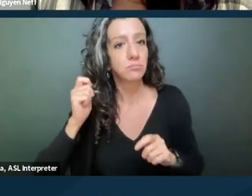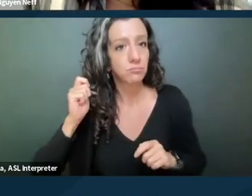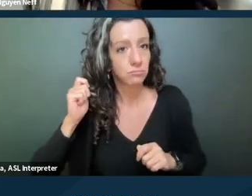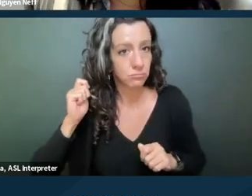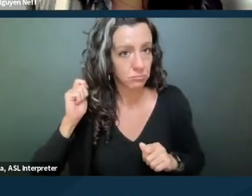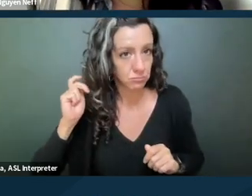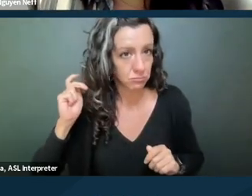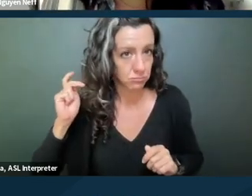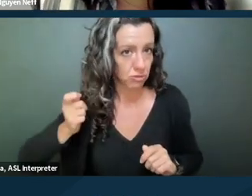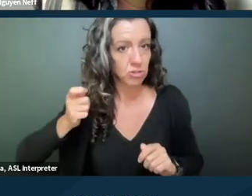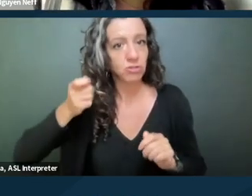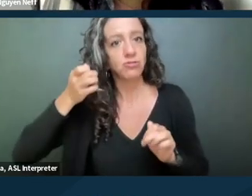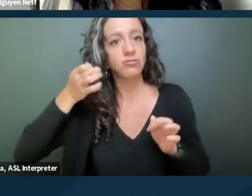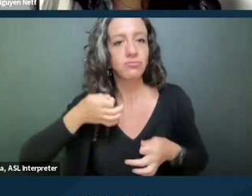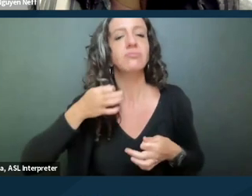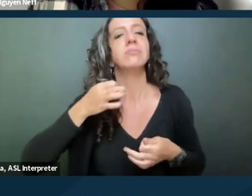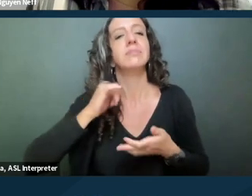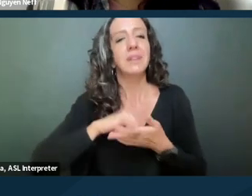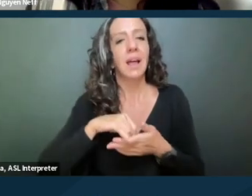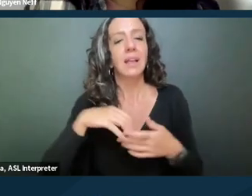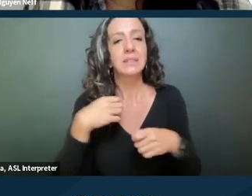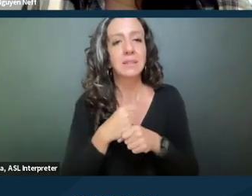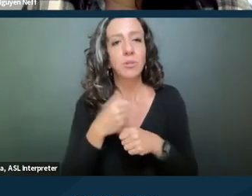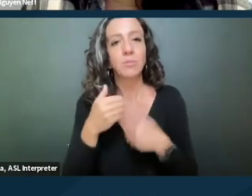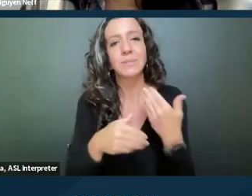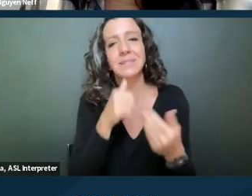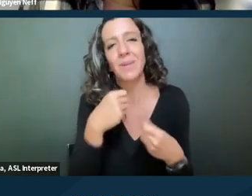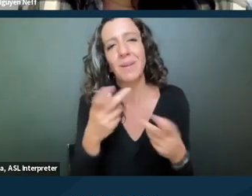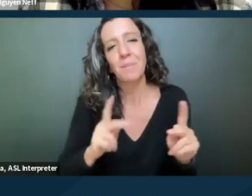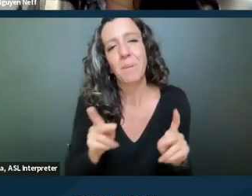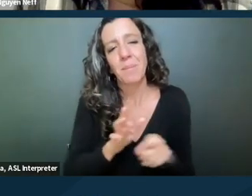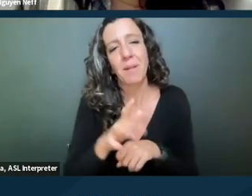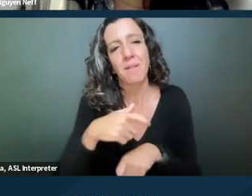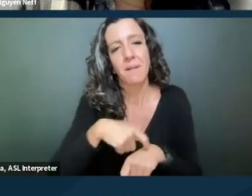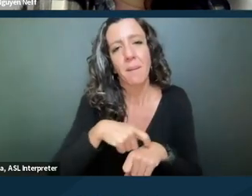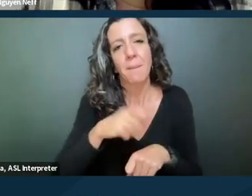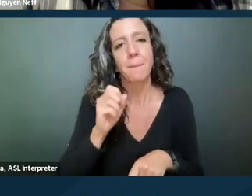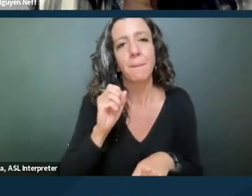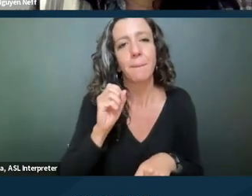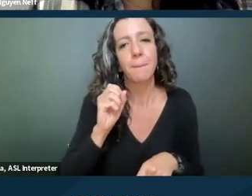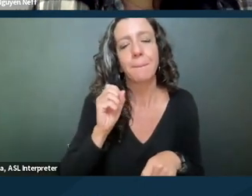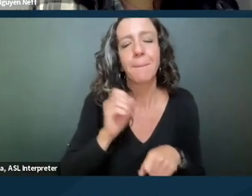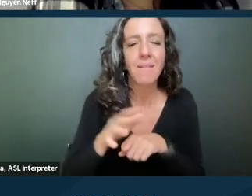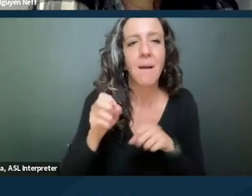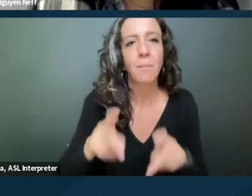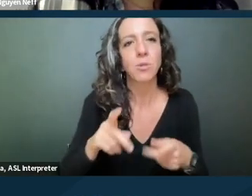don't give people a lot of opportunity to fully litigate. So res judicata is narrow when it comes to UD.